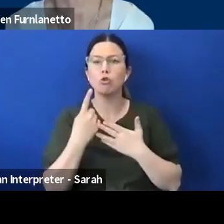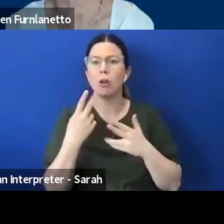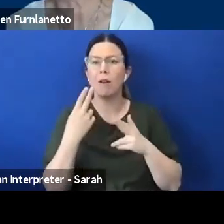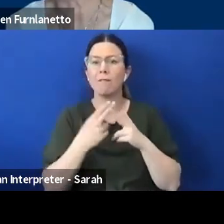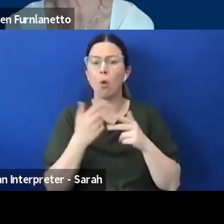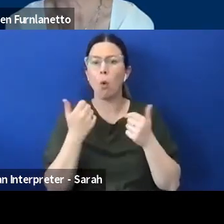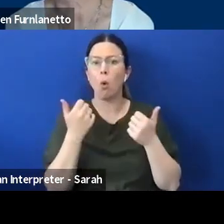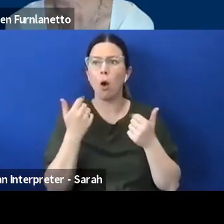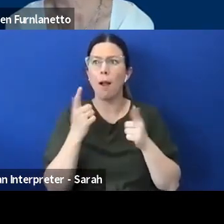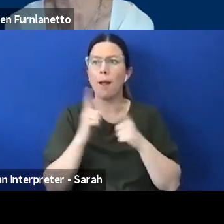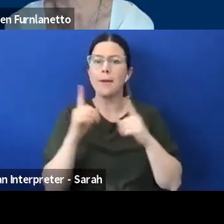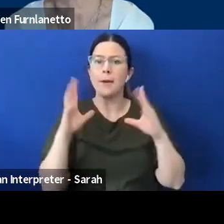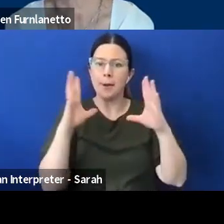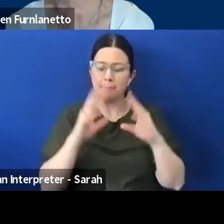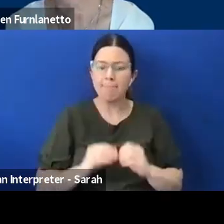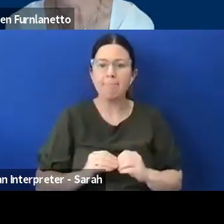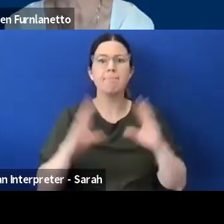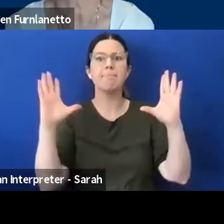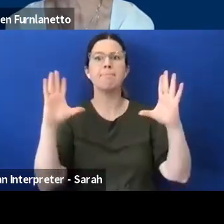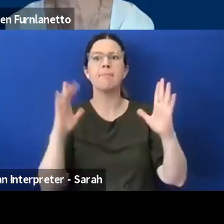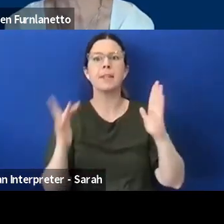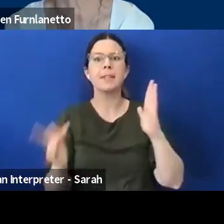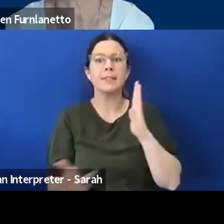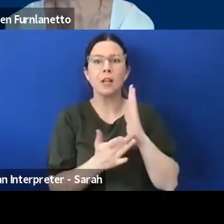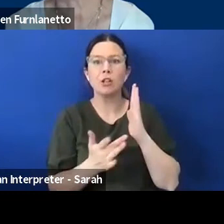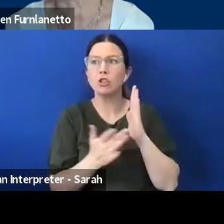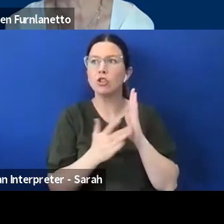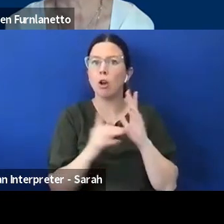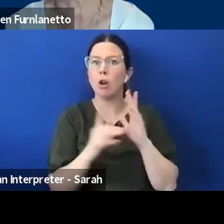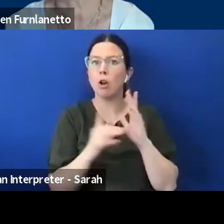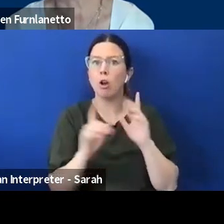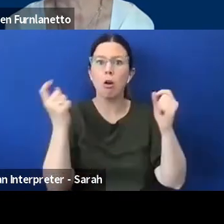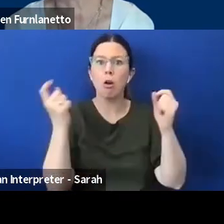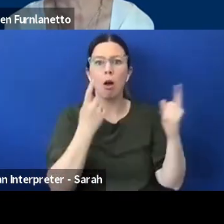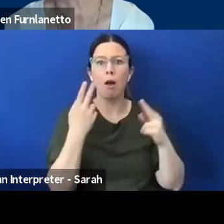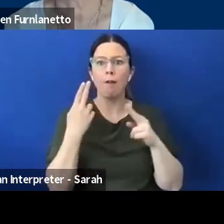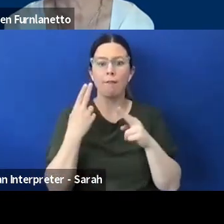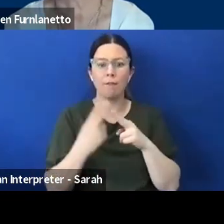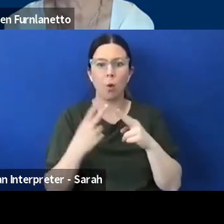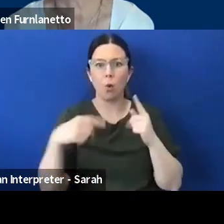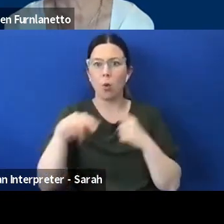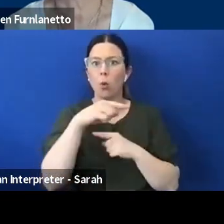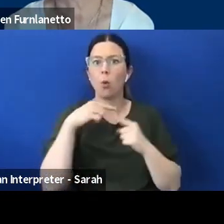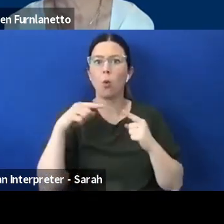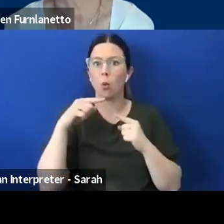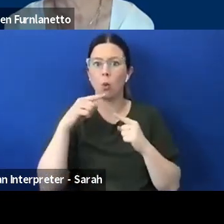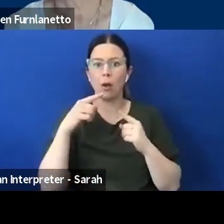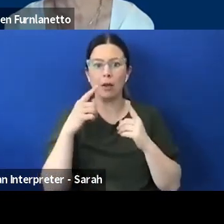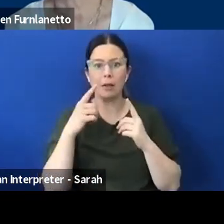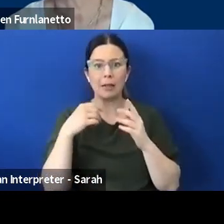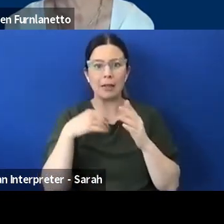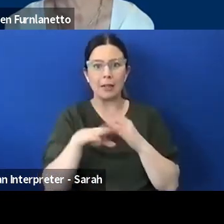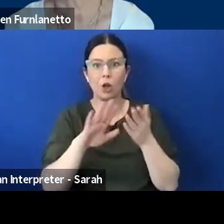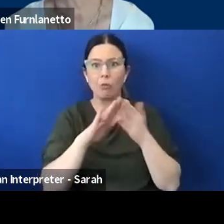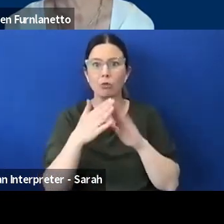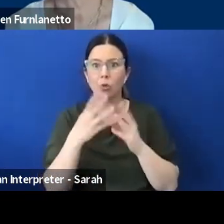for the disabled community, the reality is that we are all engaging with each other on